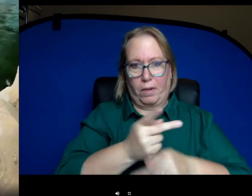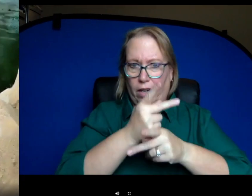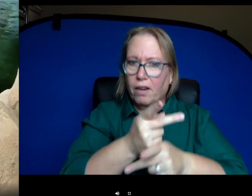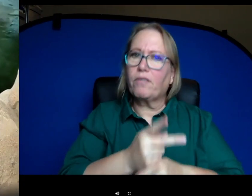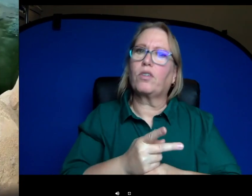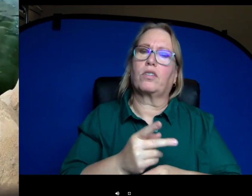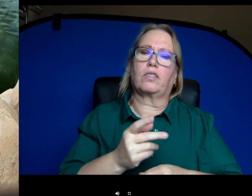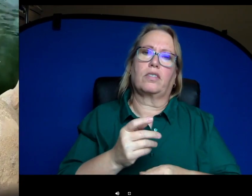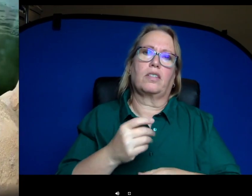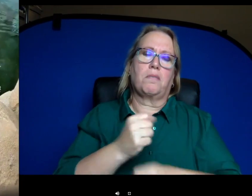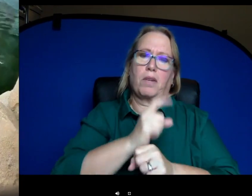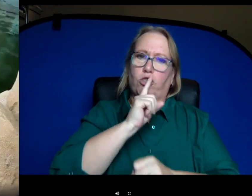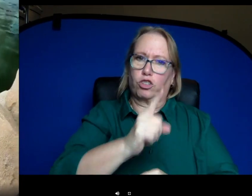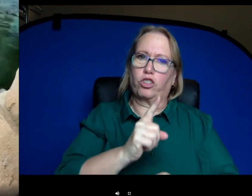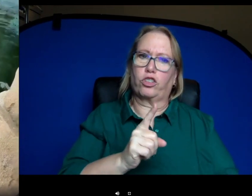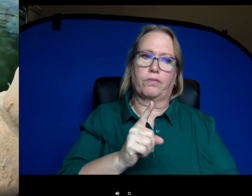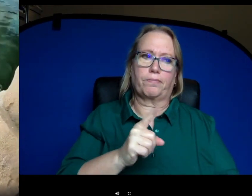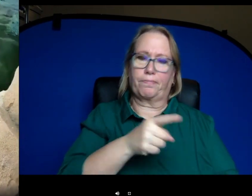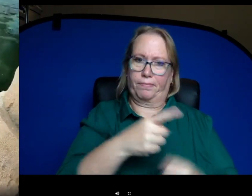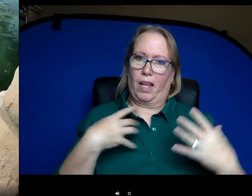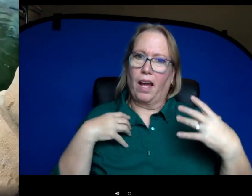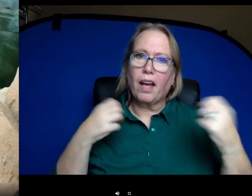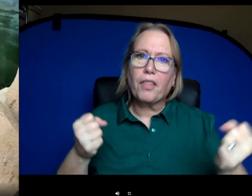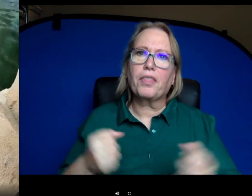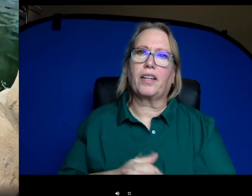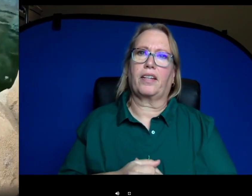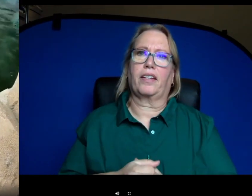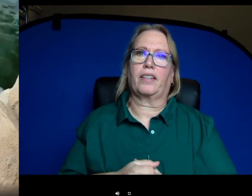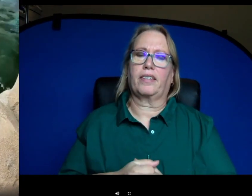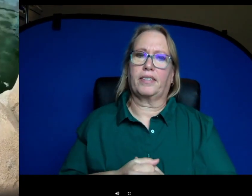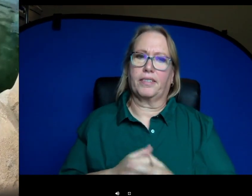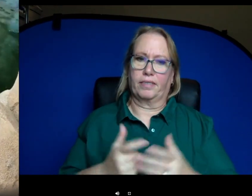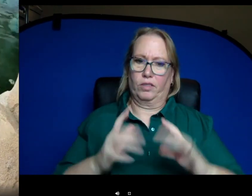lot to kind of keep them healthy and populations where they are and hopefully